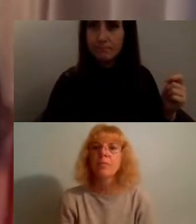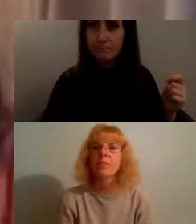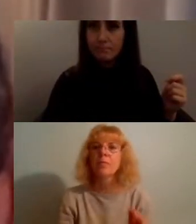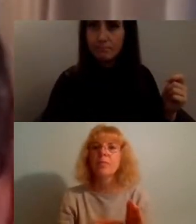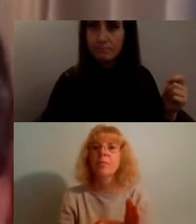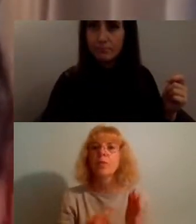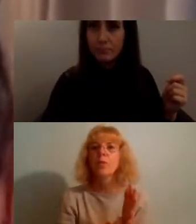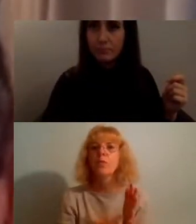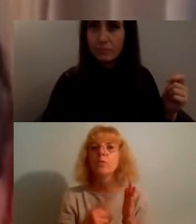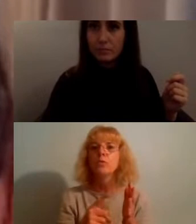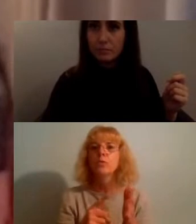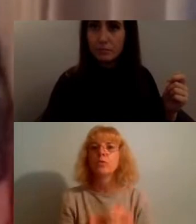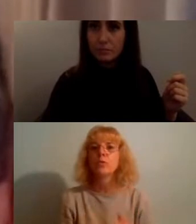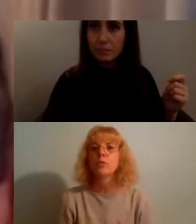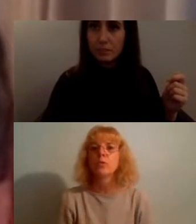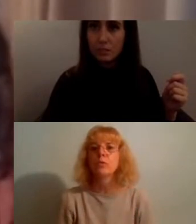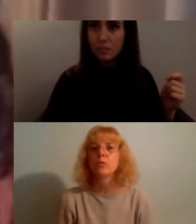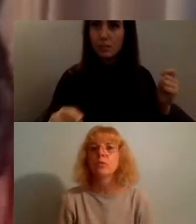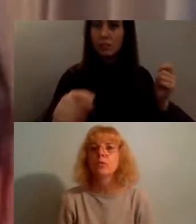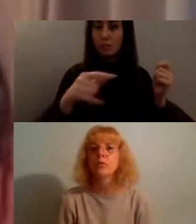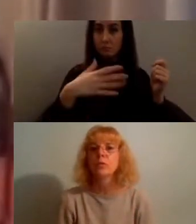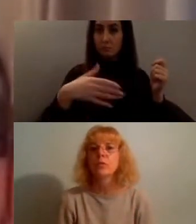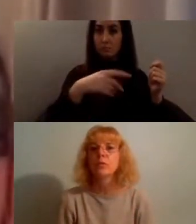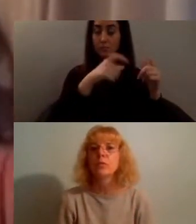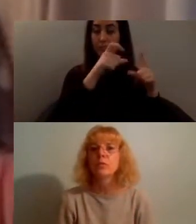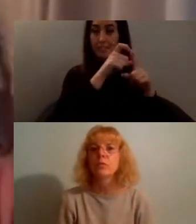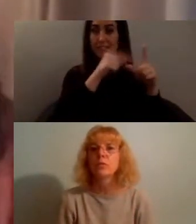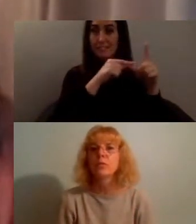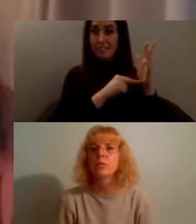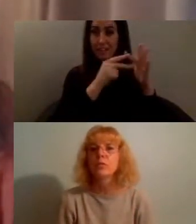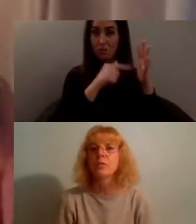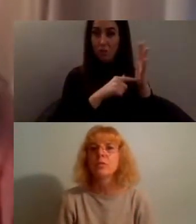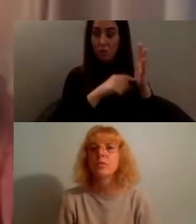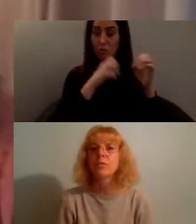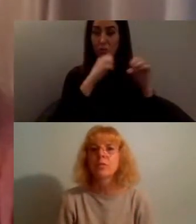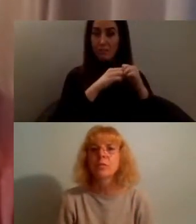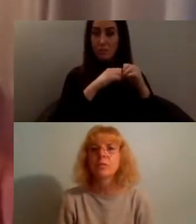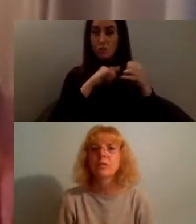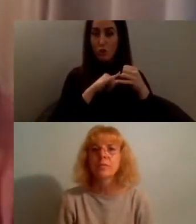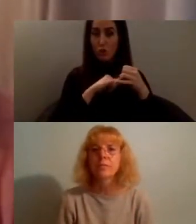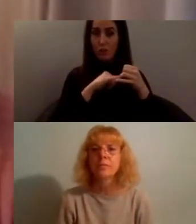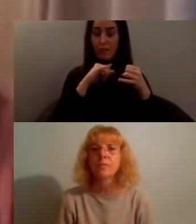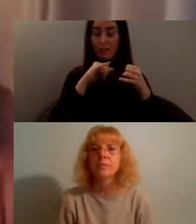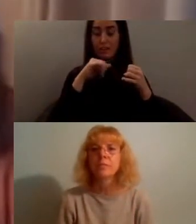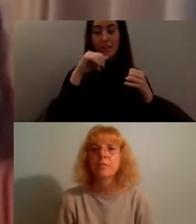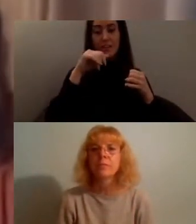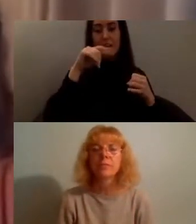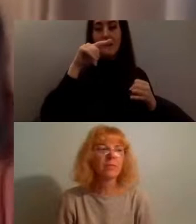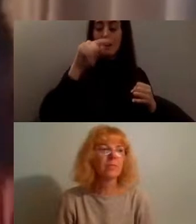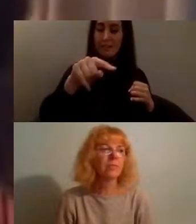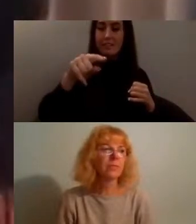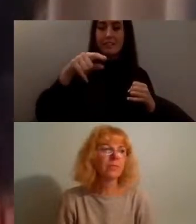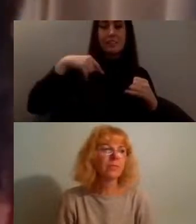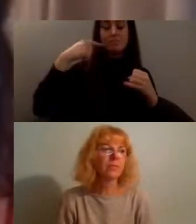Danielle Brathwaite-Shirley an artist working in animation sound performance video games